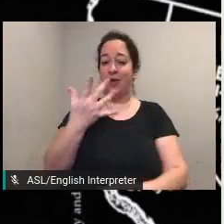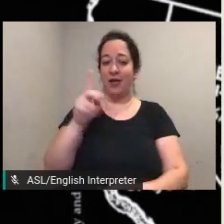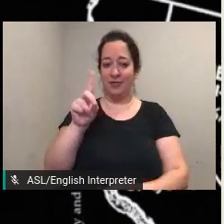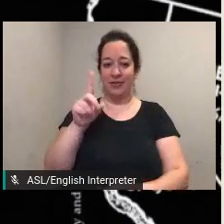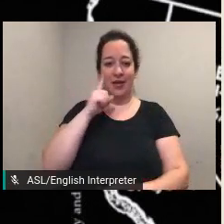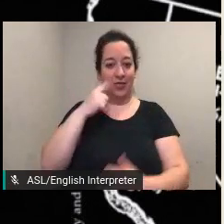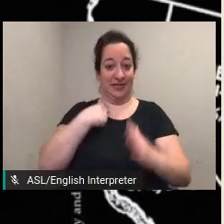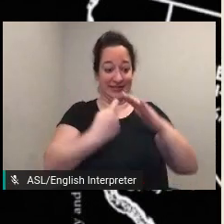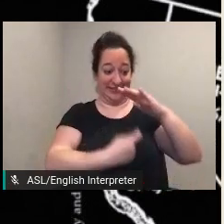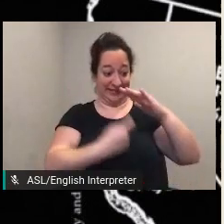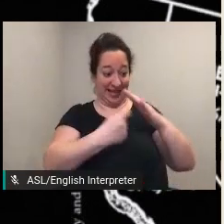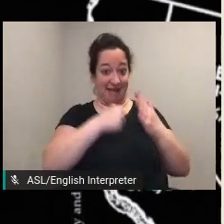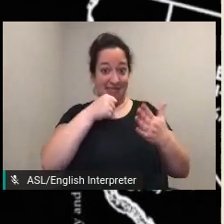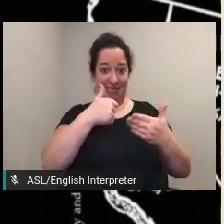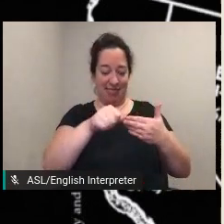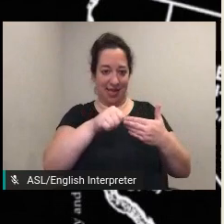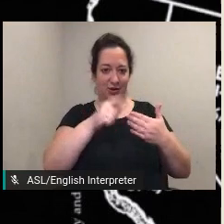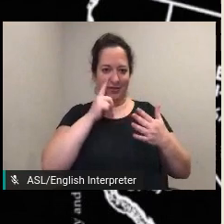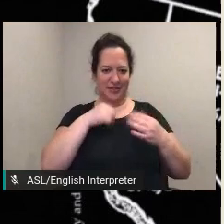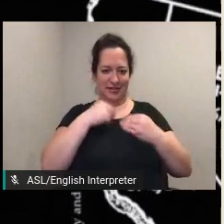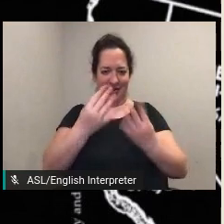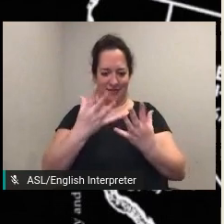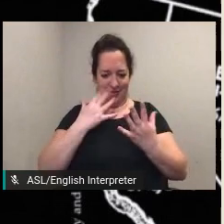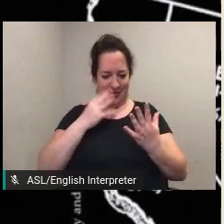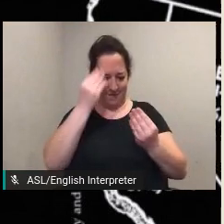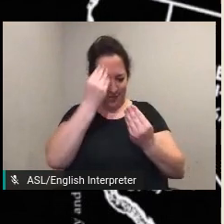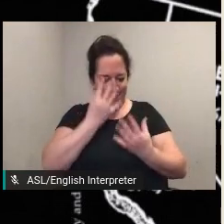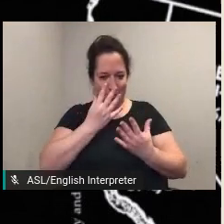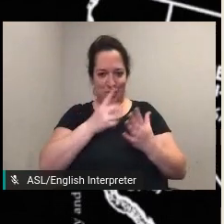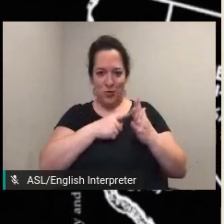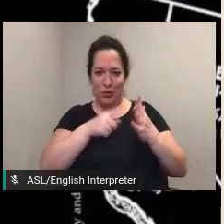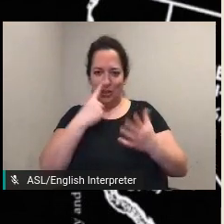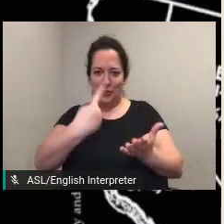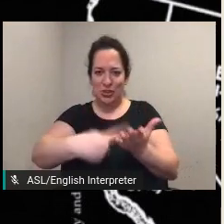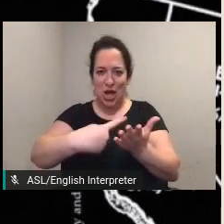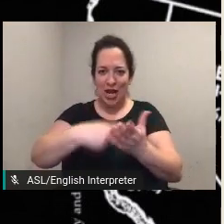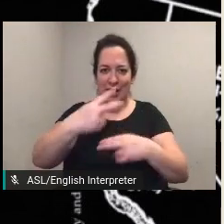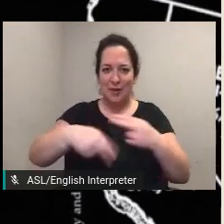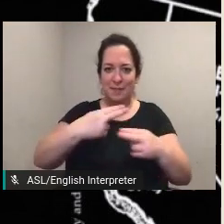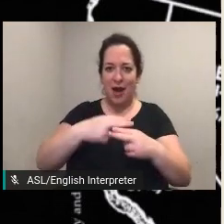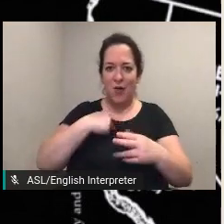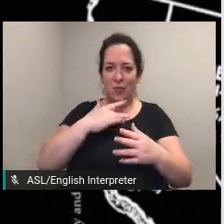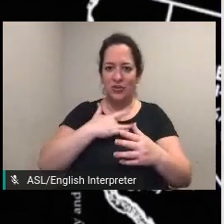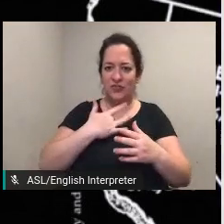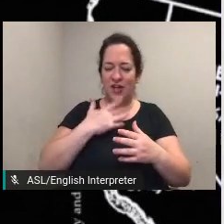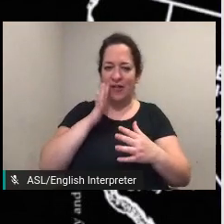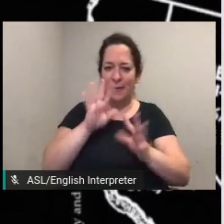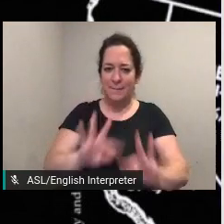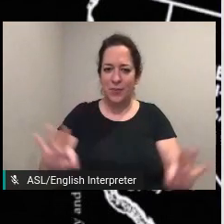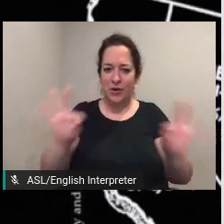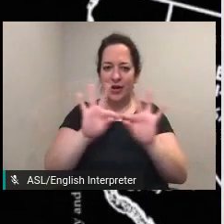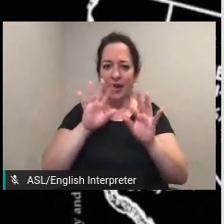what she was talking about or what she found important and brings her to life by using this application